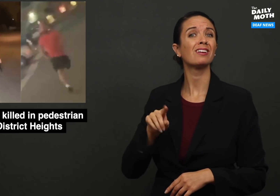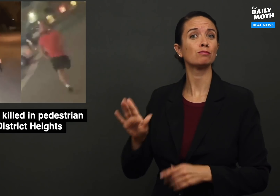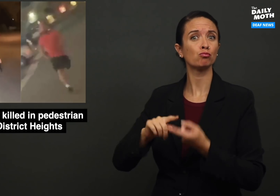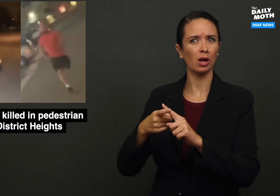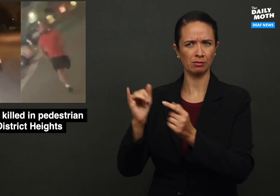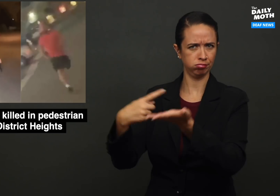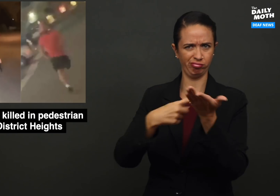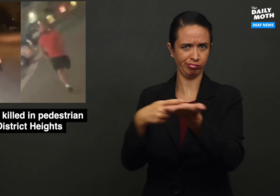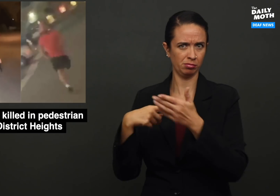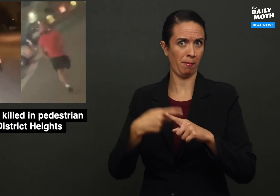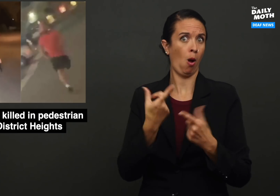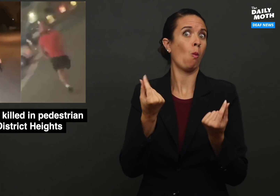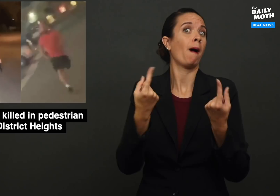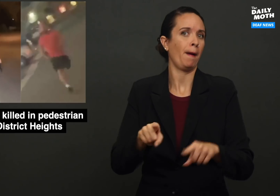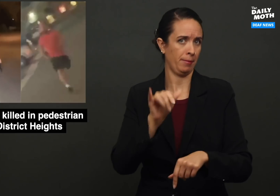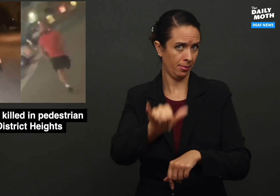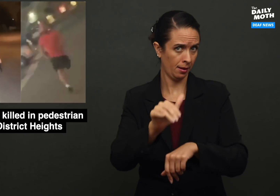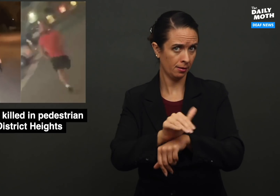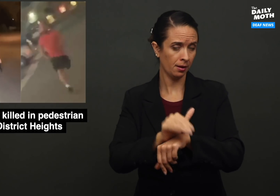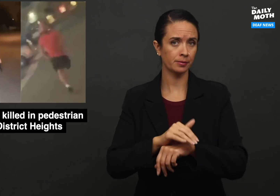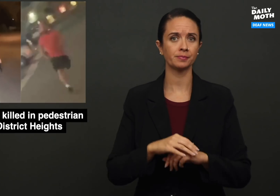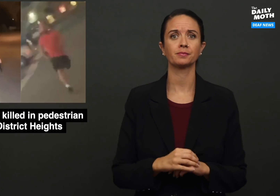friends of Cortez on what happened that night.